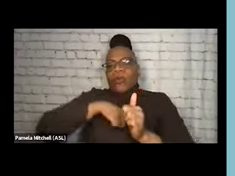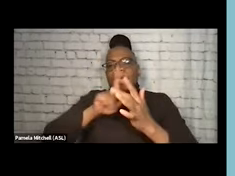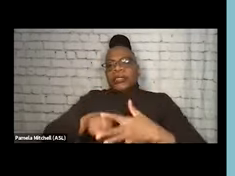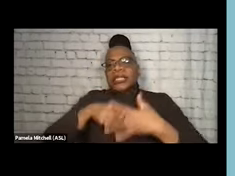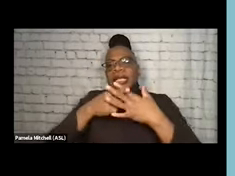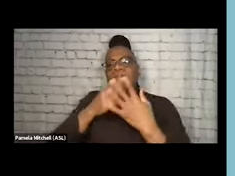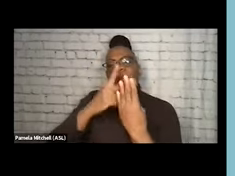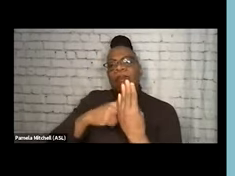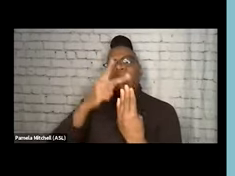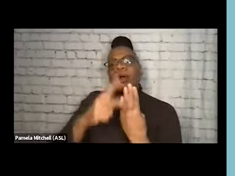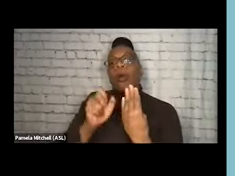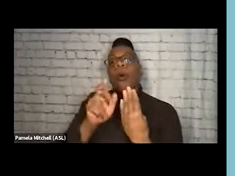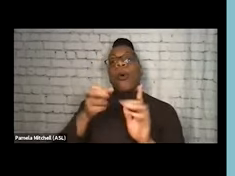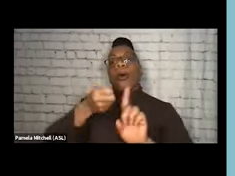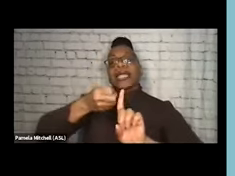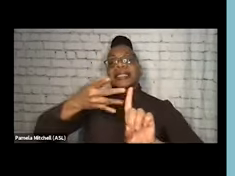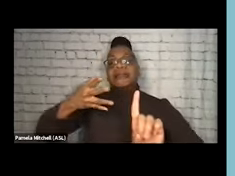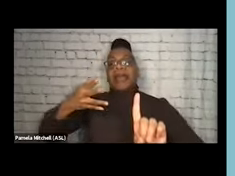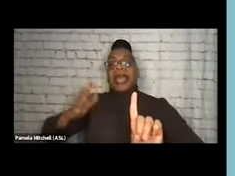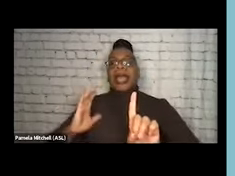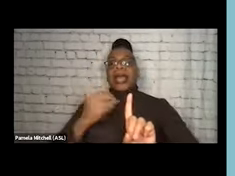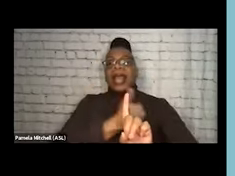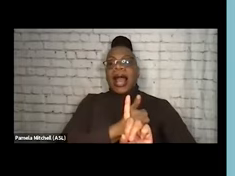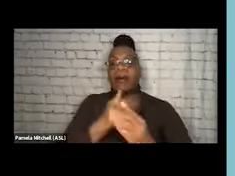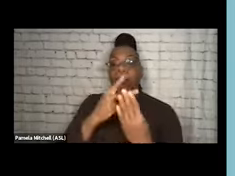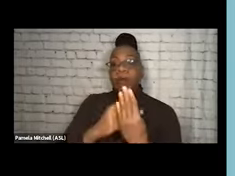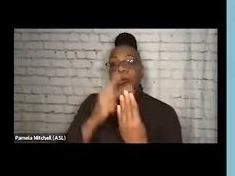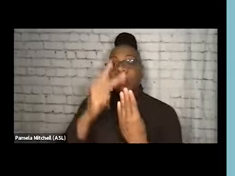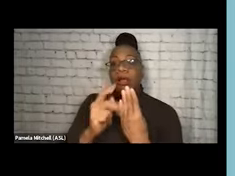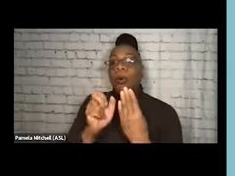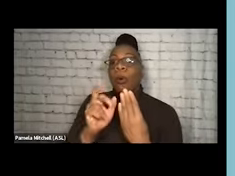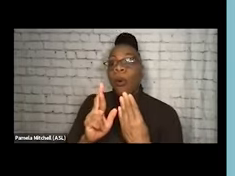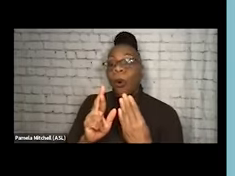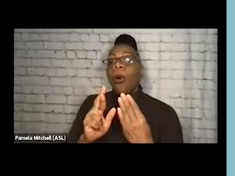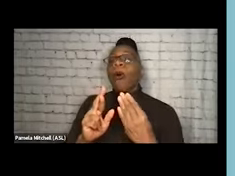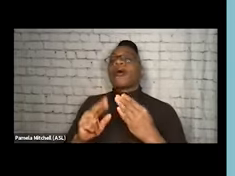or how we're gonna expand upon programming, or how we're gonna build some of these interventions